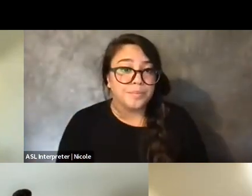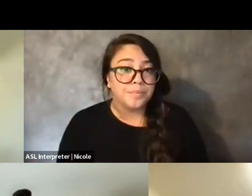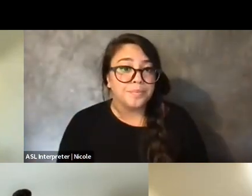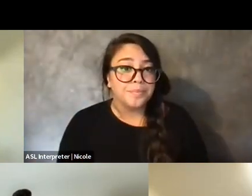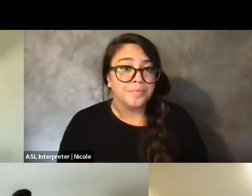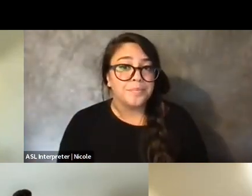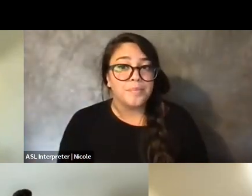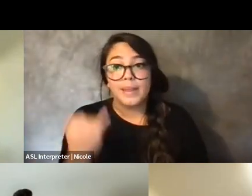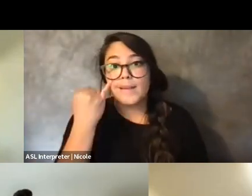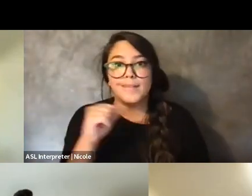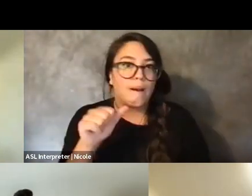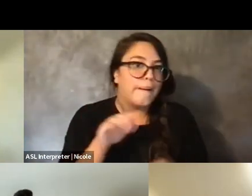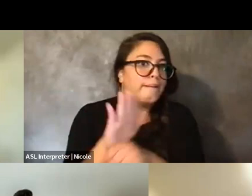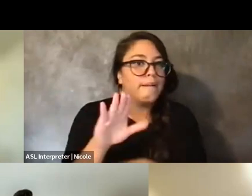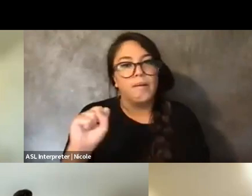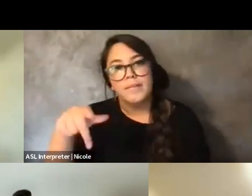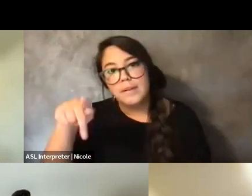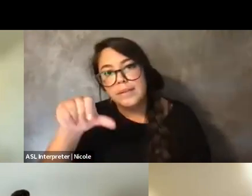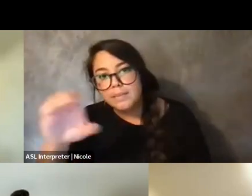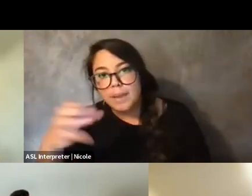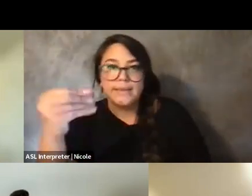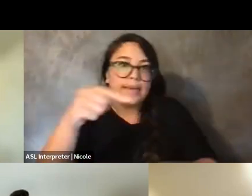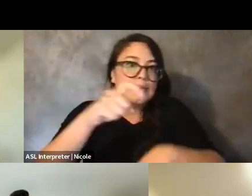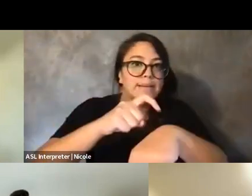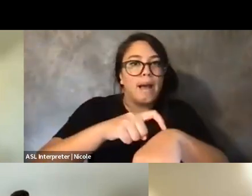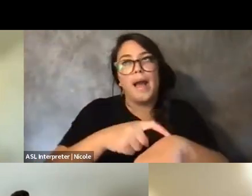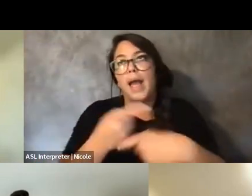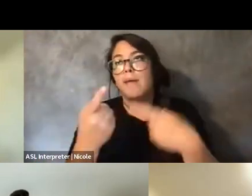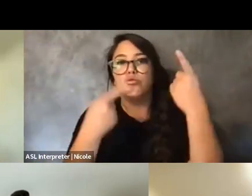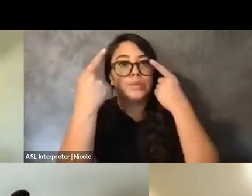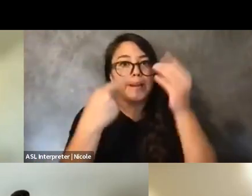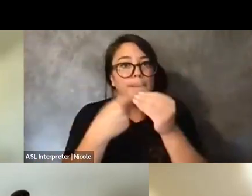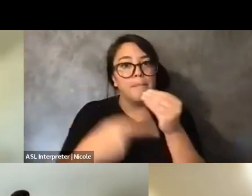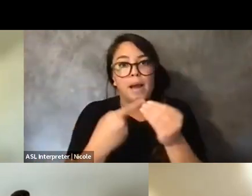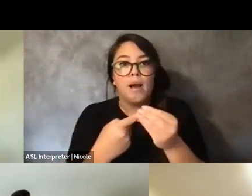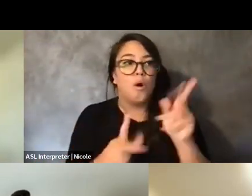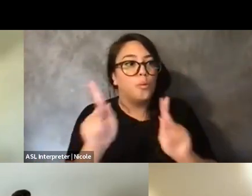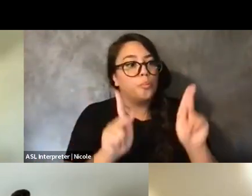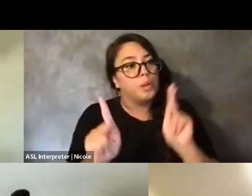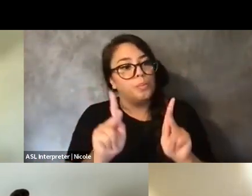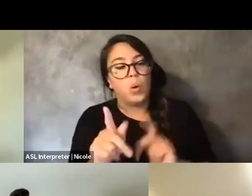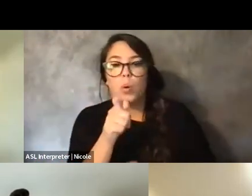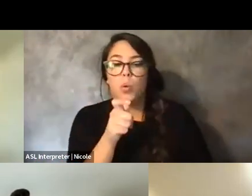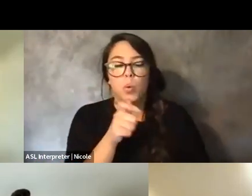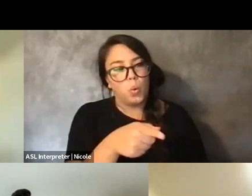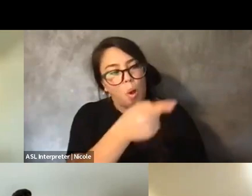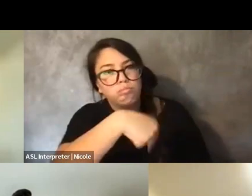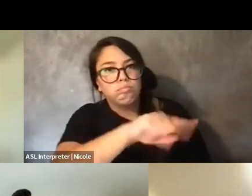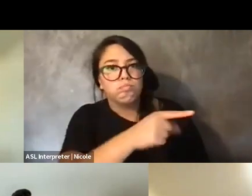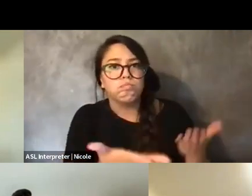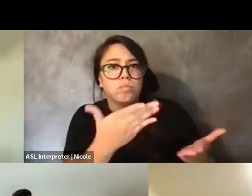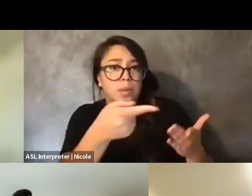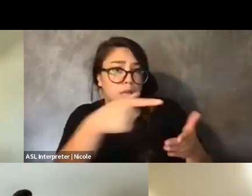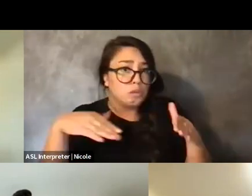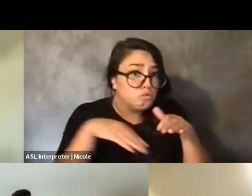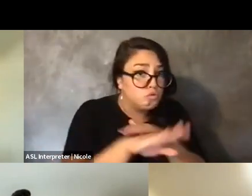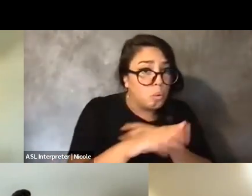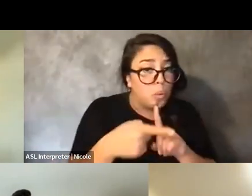and time for like taking into account folks who might be joining a space from, like, online is,